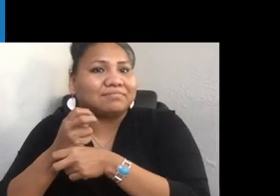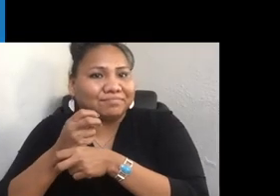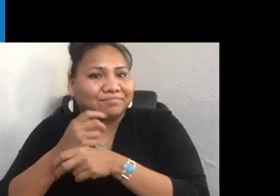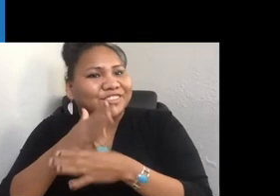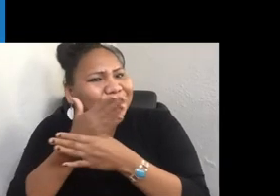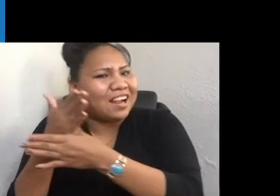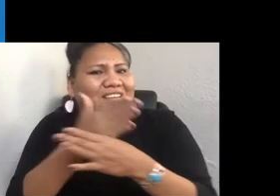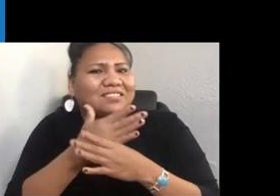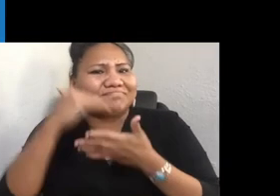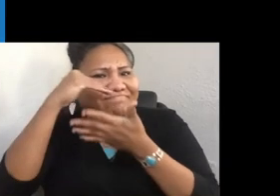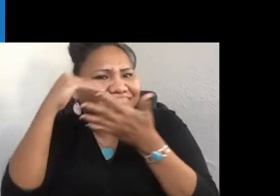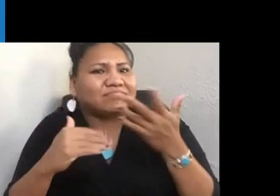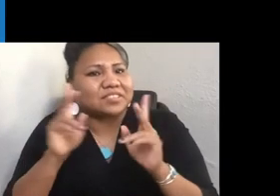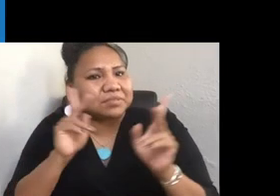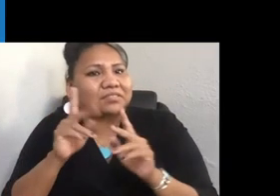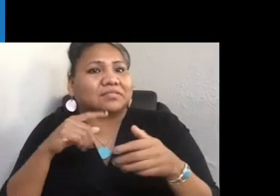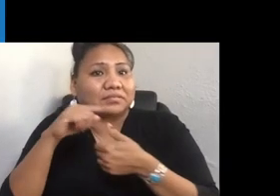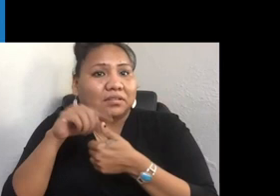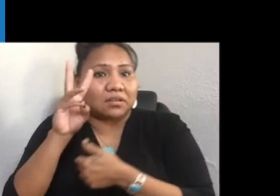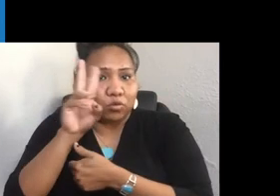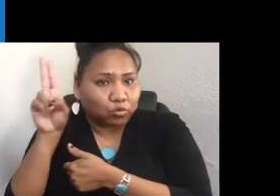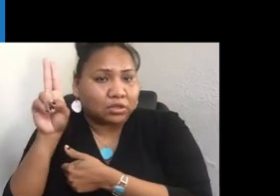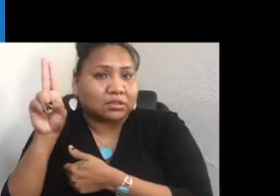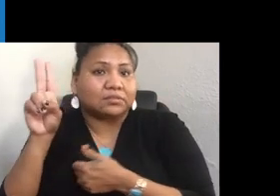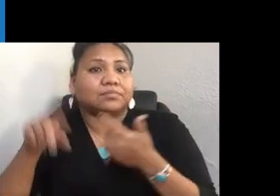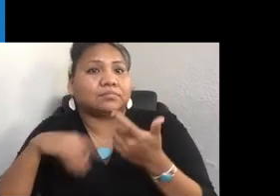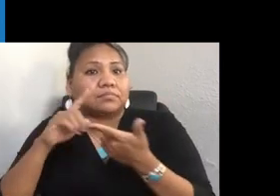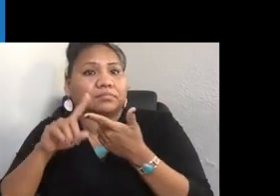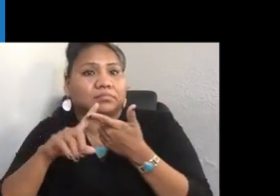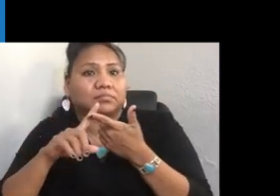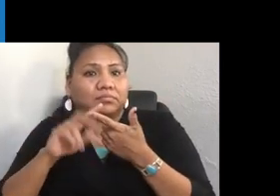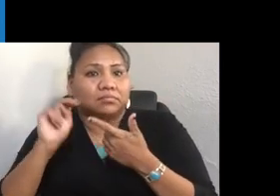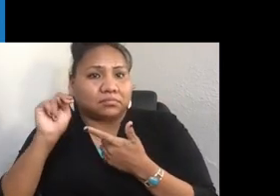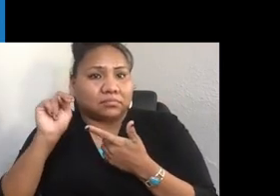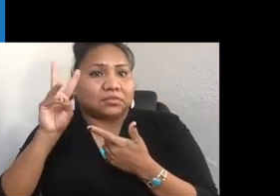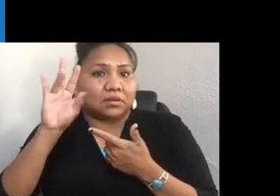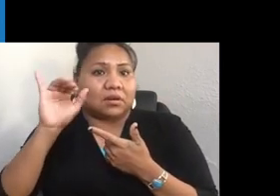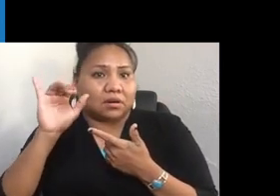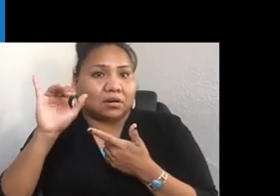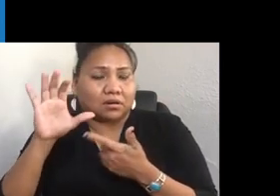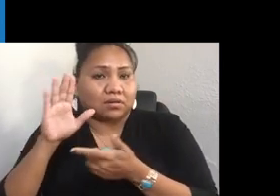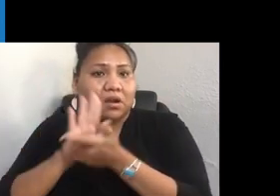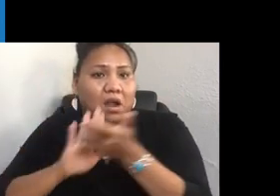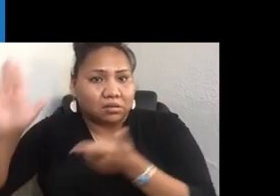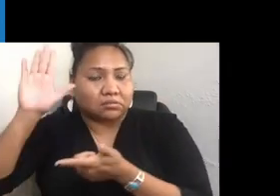Western Washington University, Northwest Indian College, Bellingham Public Relations. All My Relations.